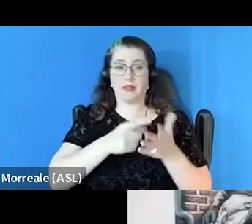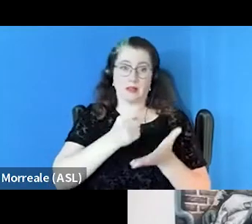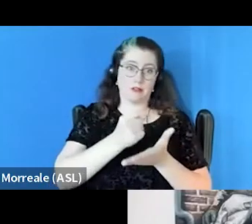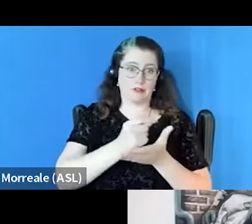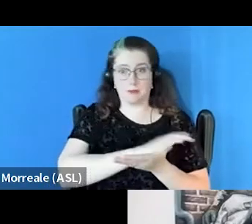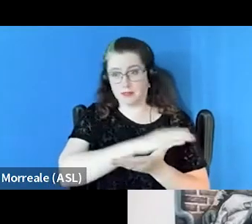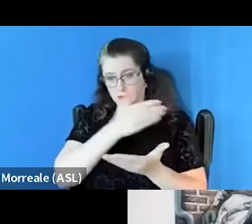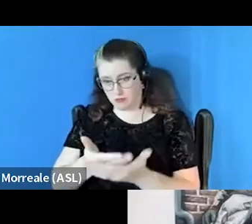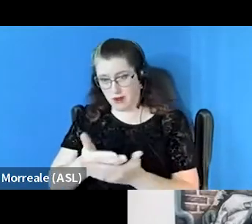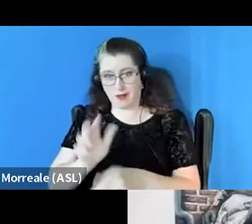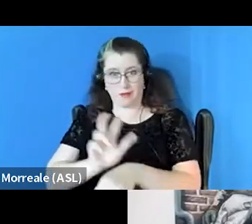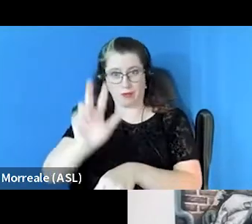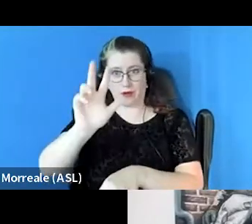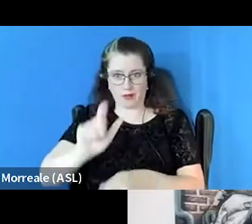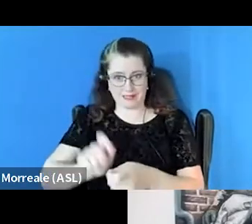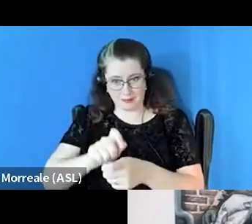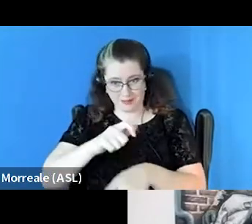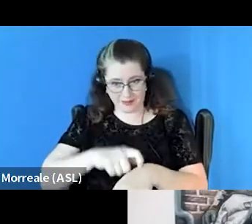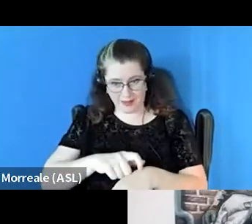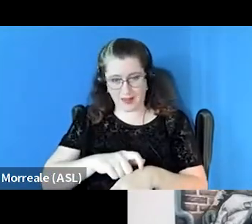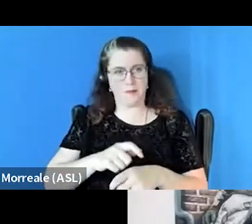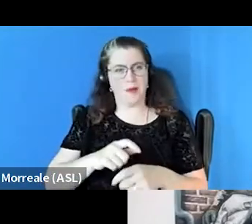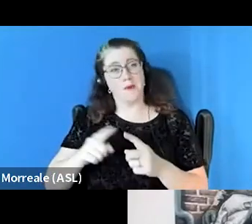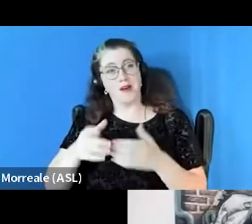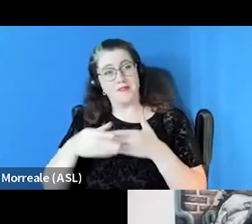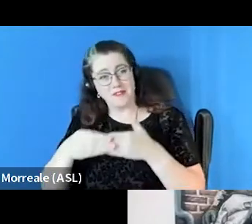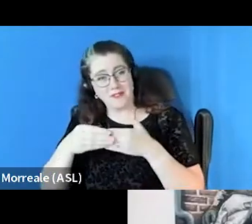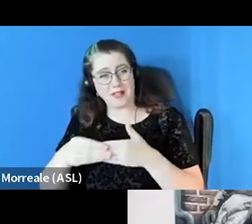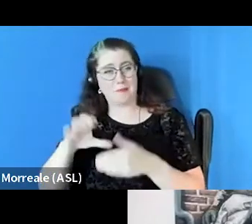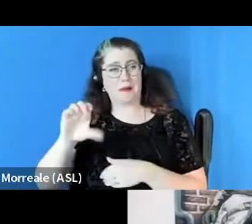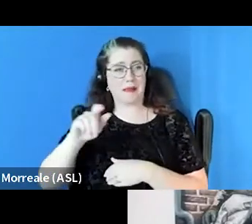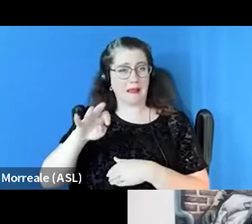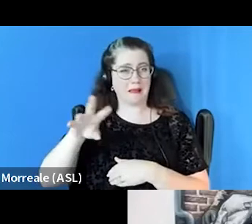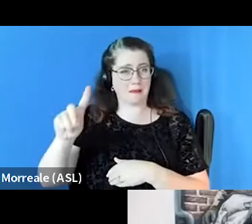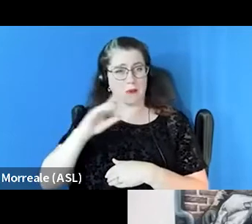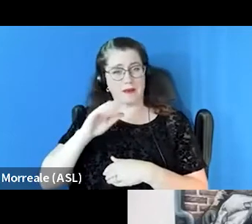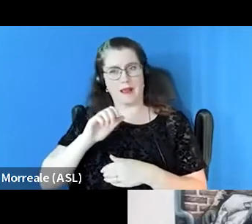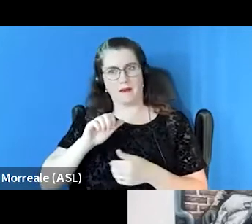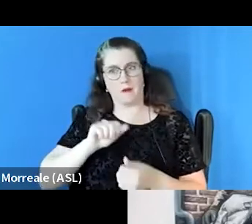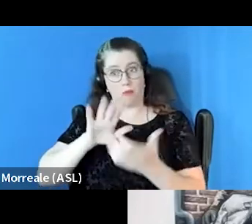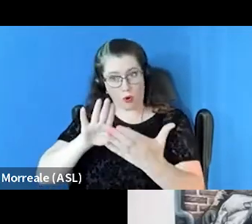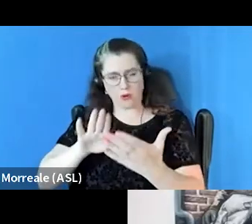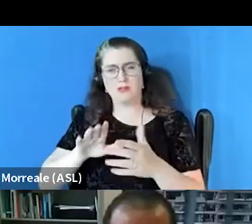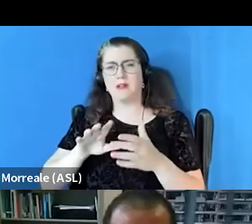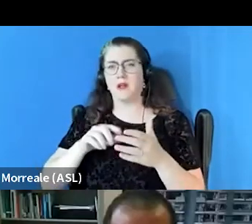But if we have a flexible caseload size and intervention approach, then we can go out and meet them